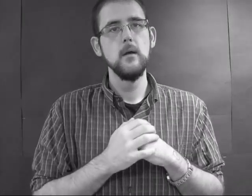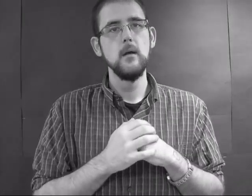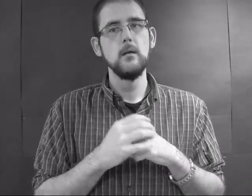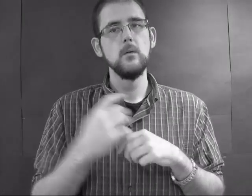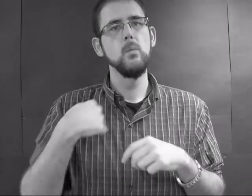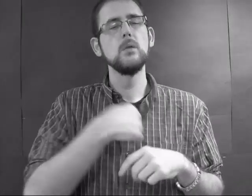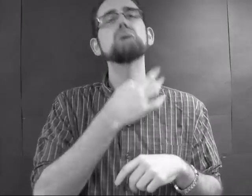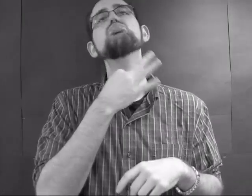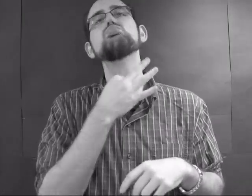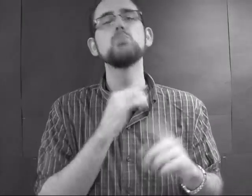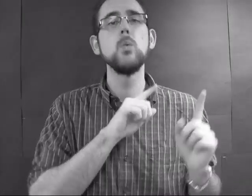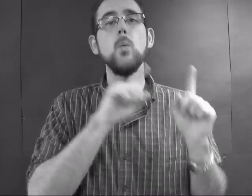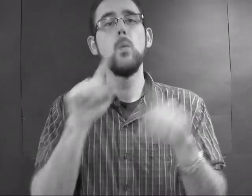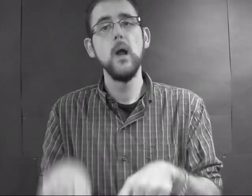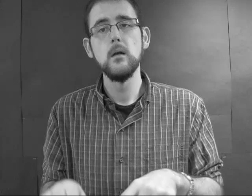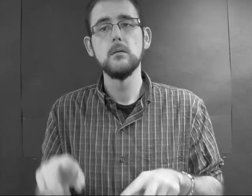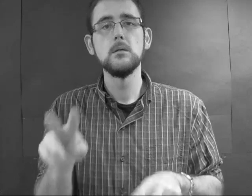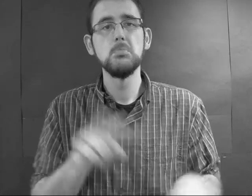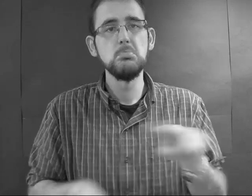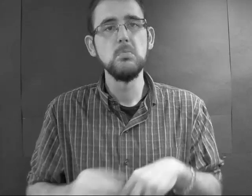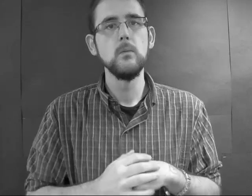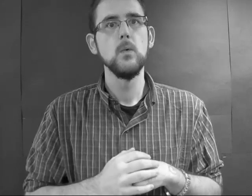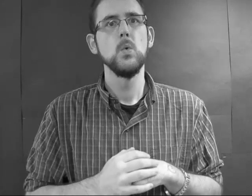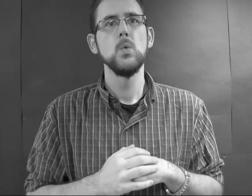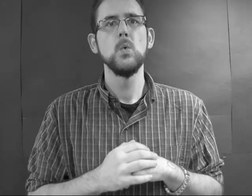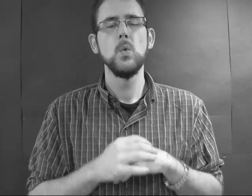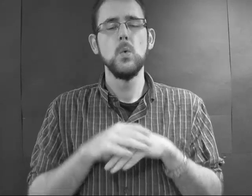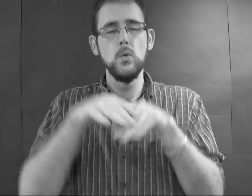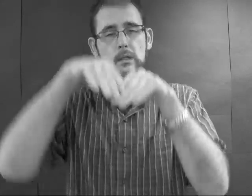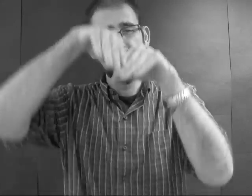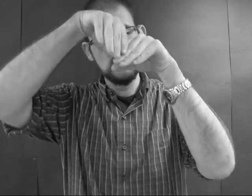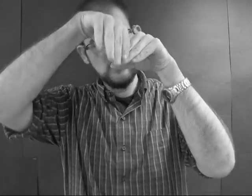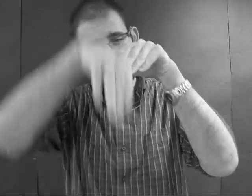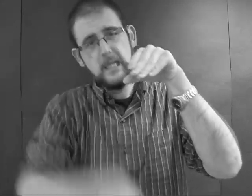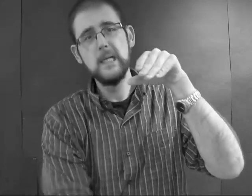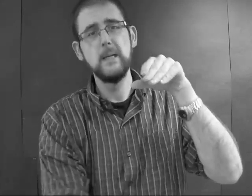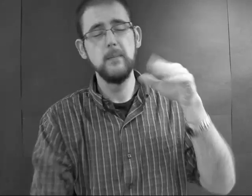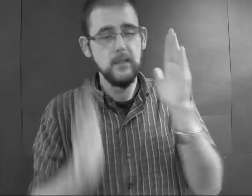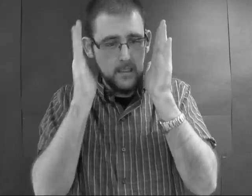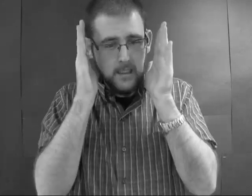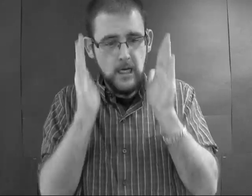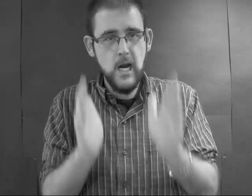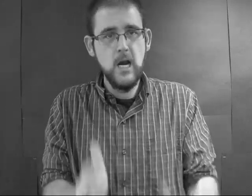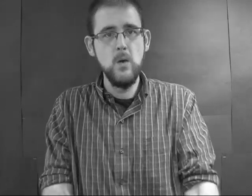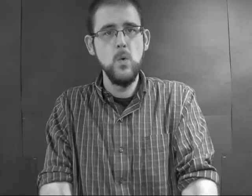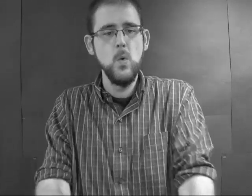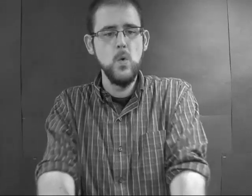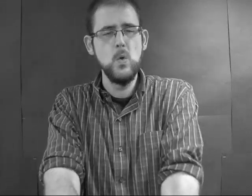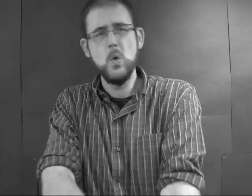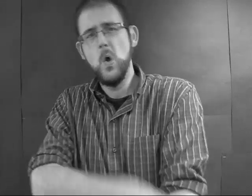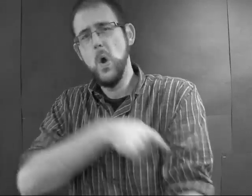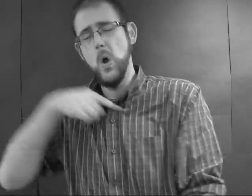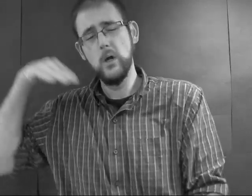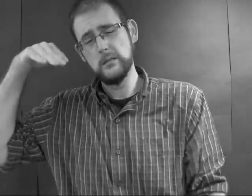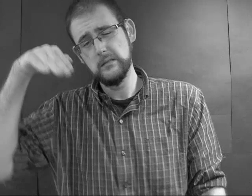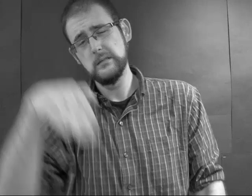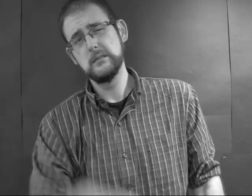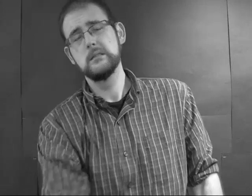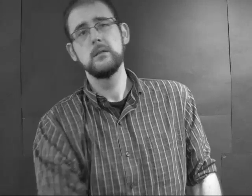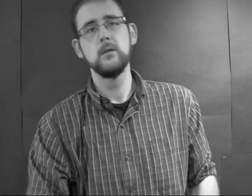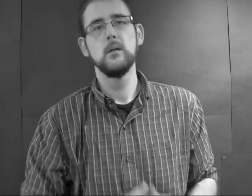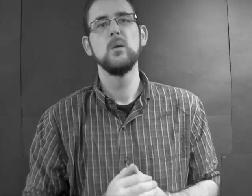So we went over there to look at them. They're steep, narrow, and long.